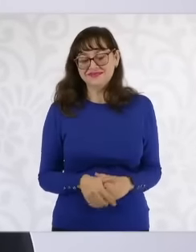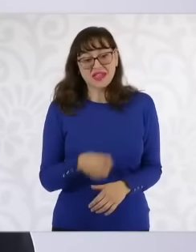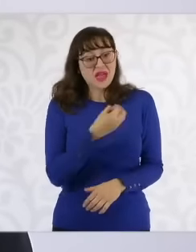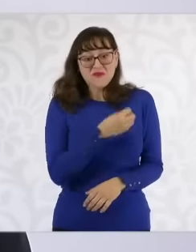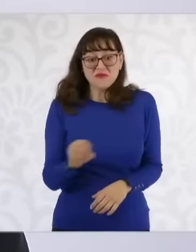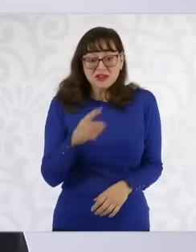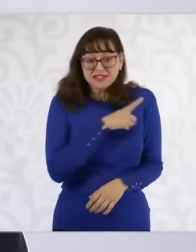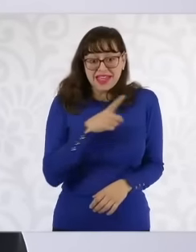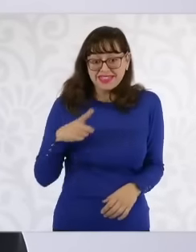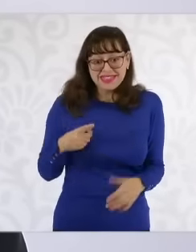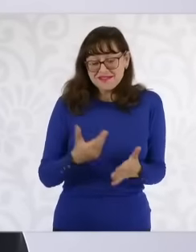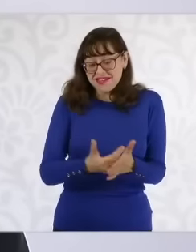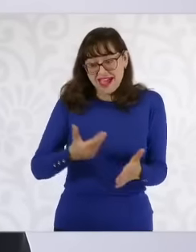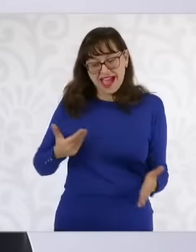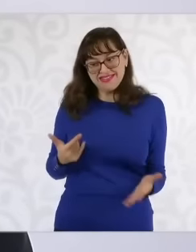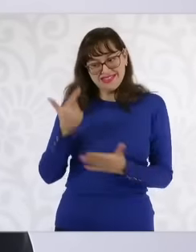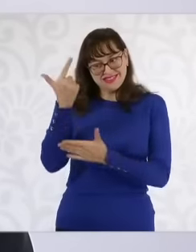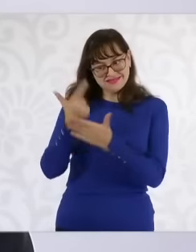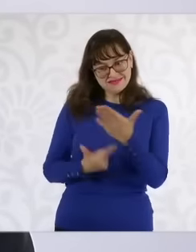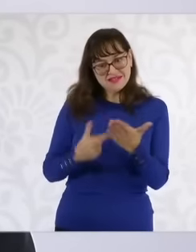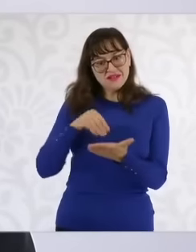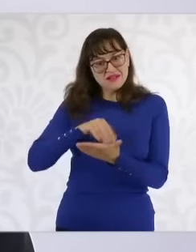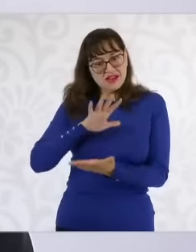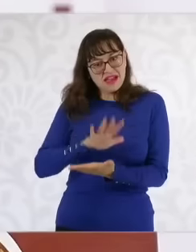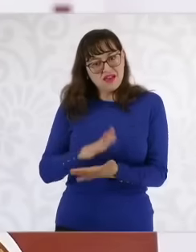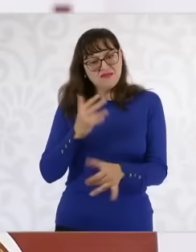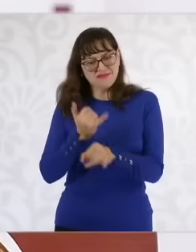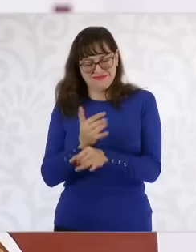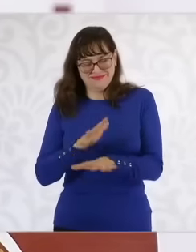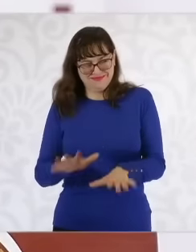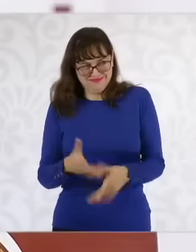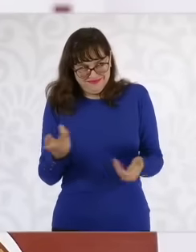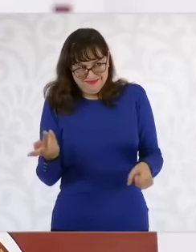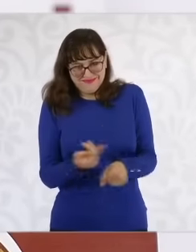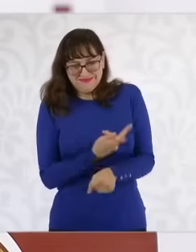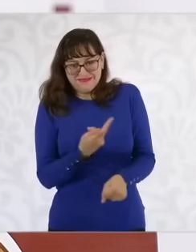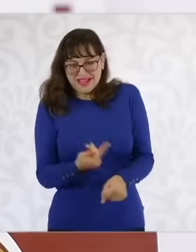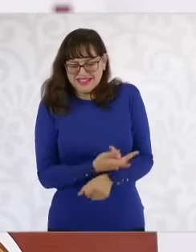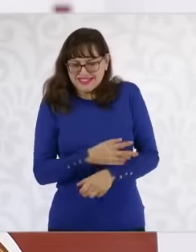that we are asking them to tell us why he arrived on a cloned plane because it was cloned